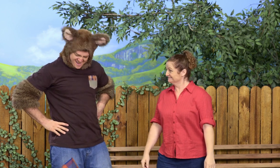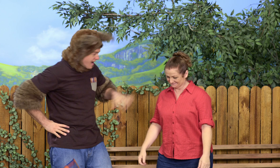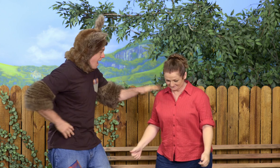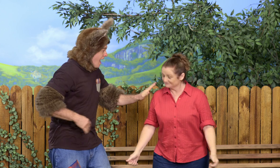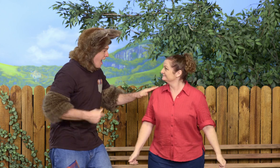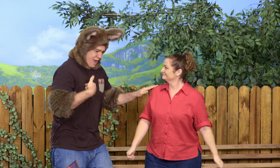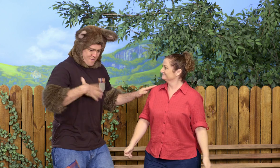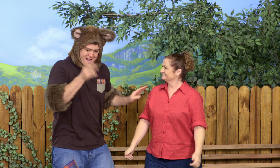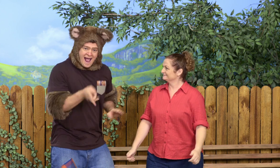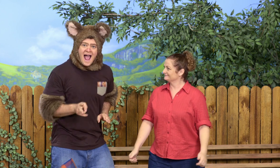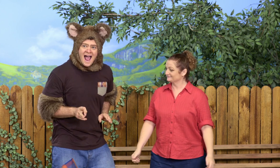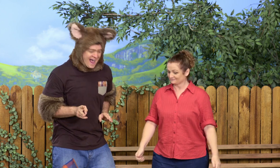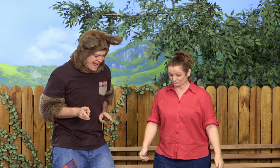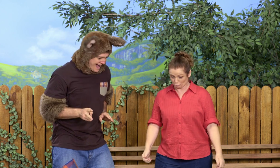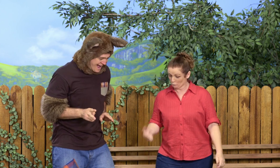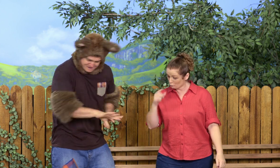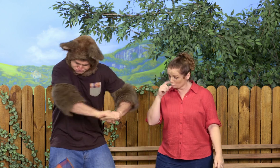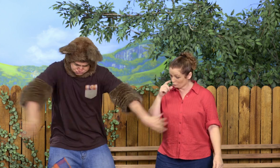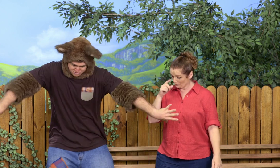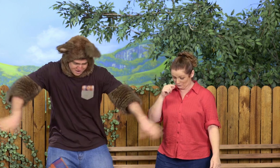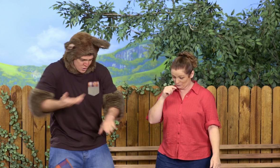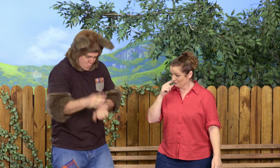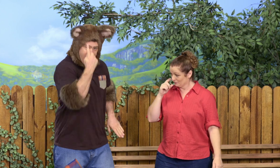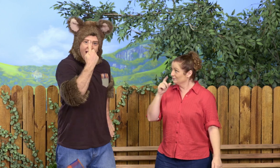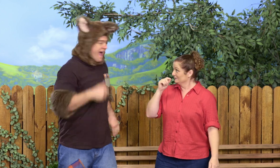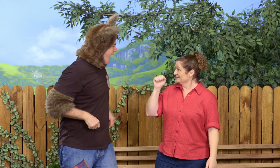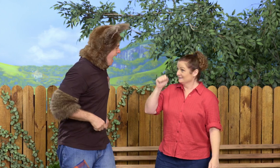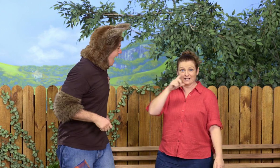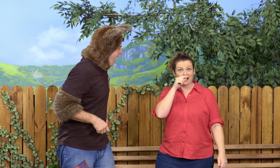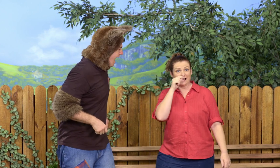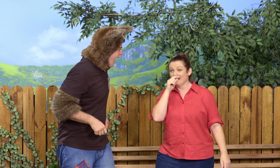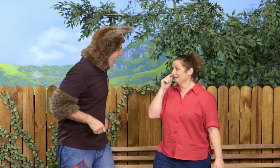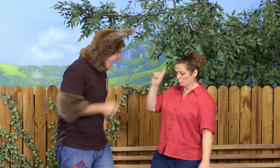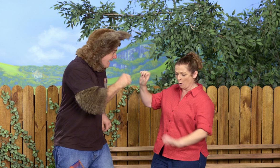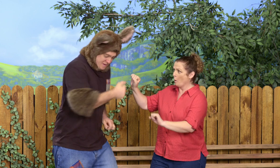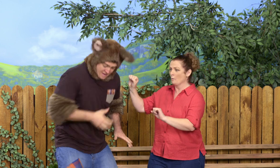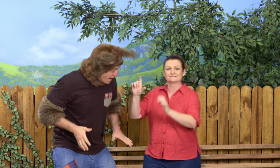Sally, I wanna do it again. Well, we could do it again. I wanna start all over again. Yes, we could.